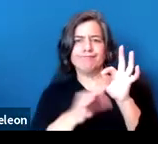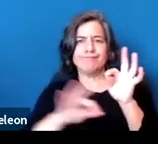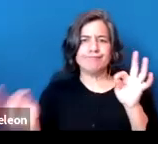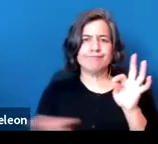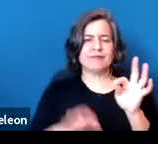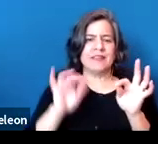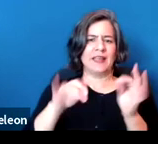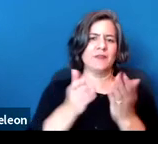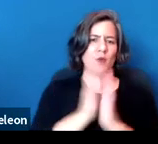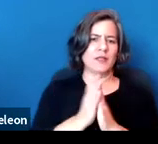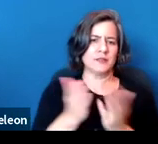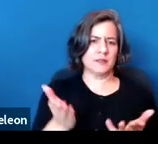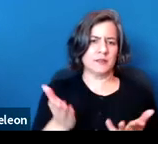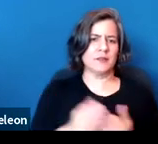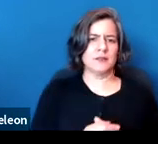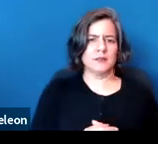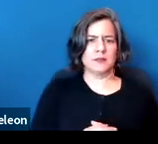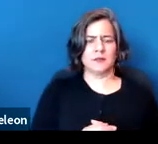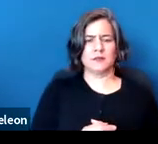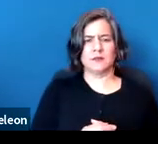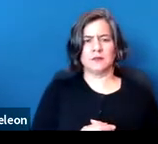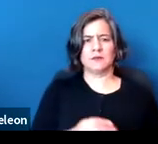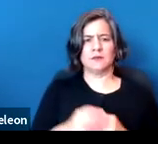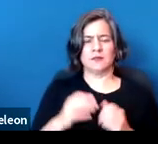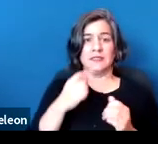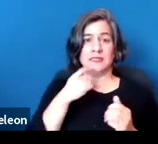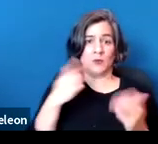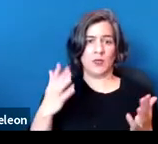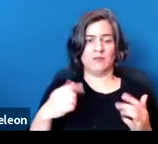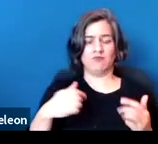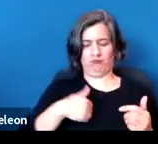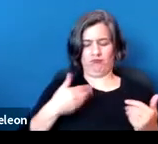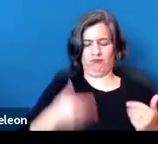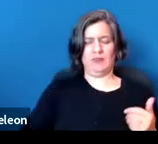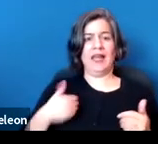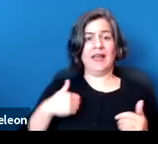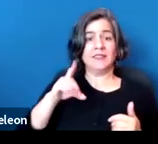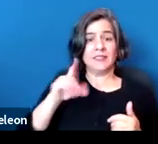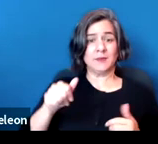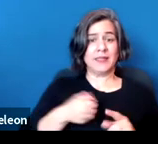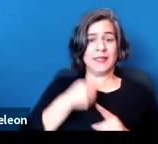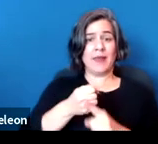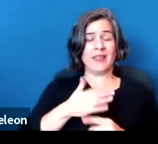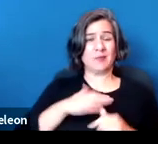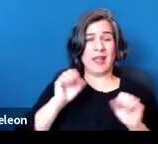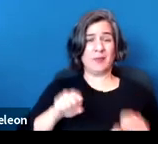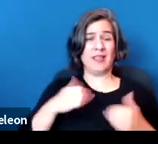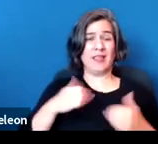and so the slide says, "I have a disability that affects my ability to breathe and puts me